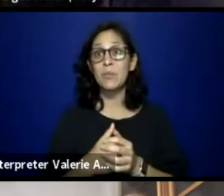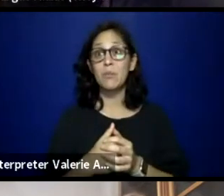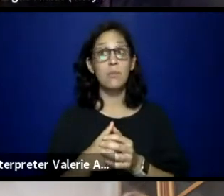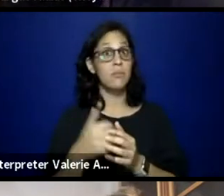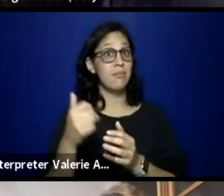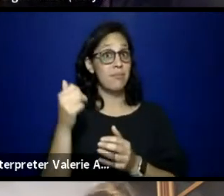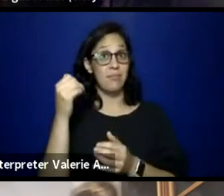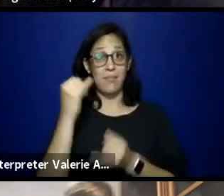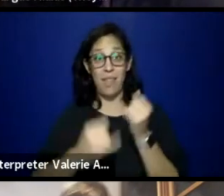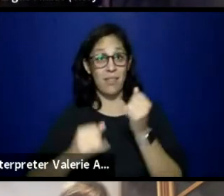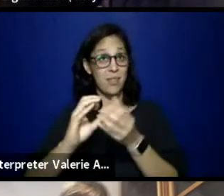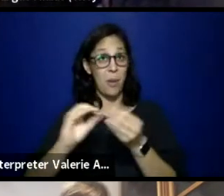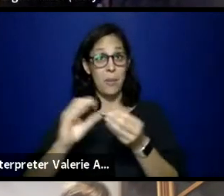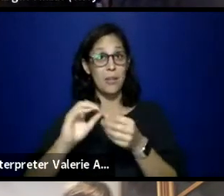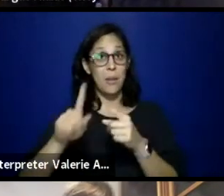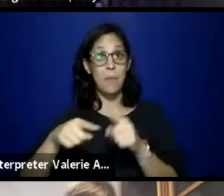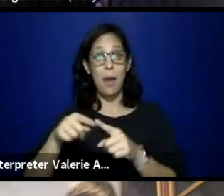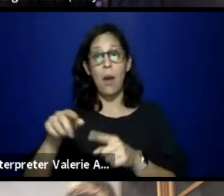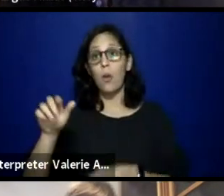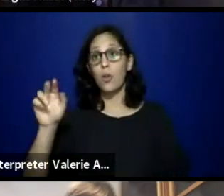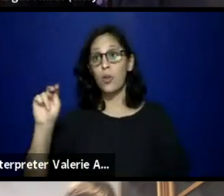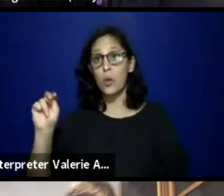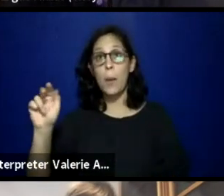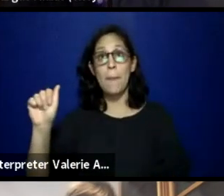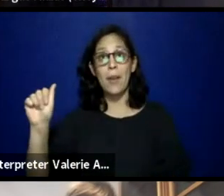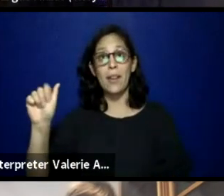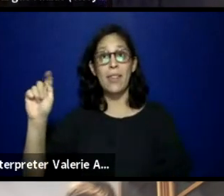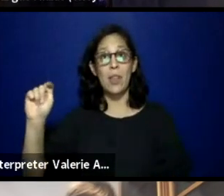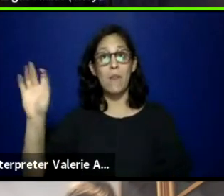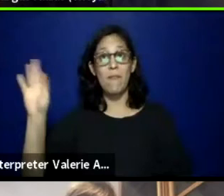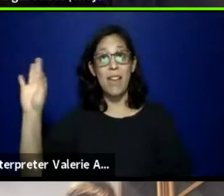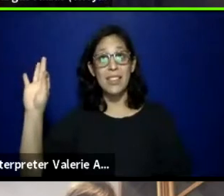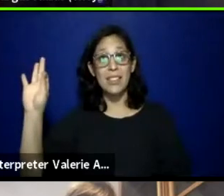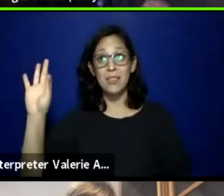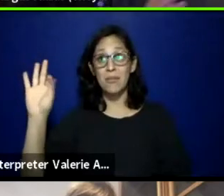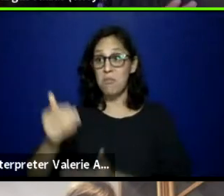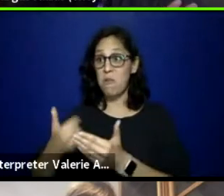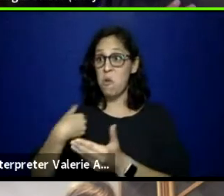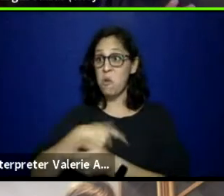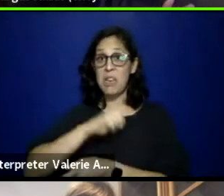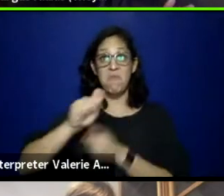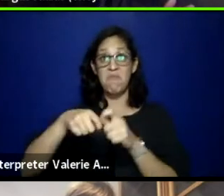about the New American Theatre Fest before we close? Yes. Well, first off,